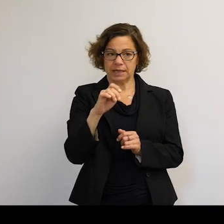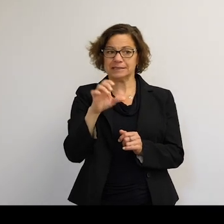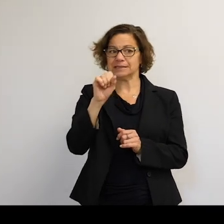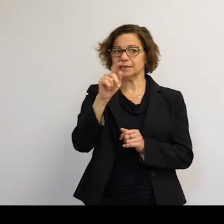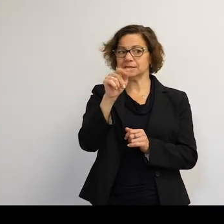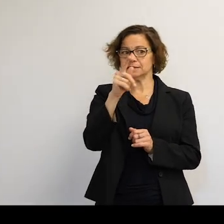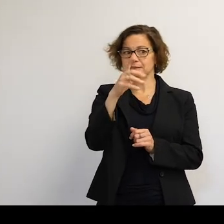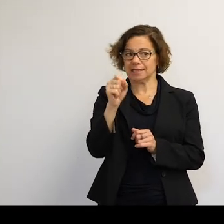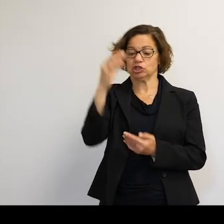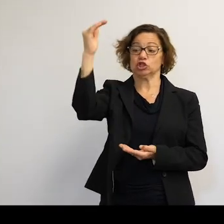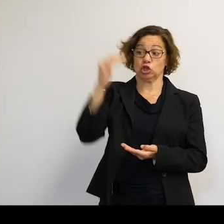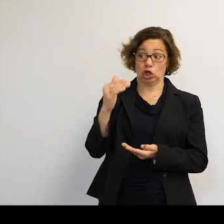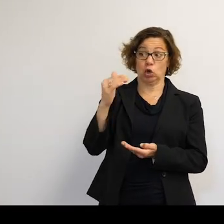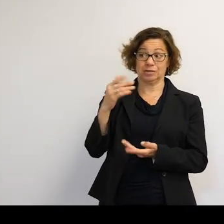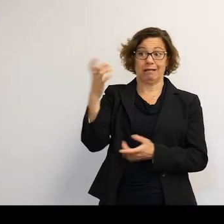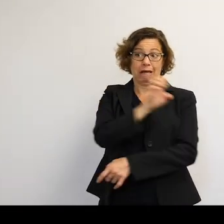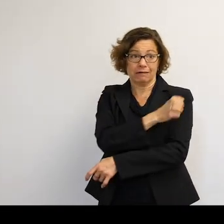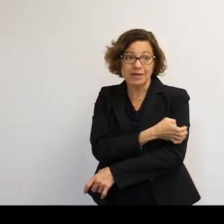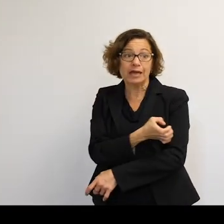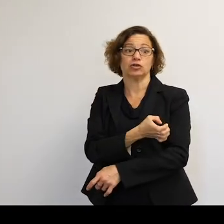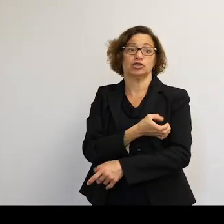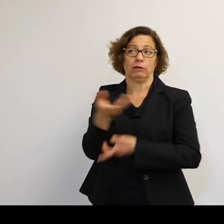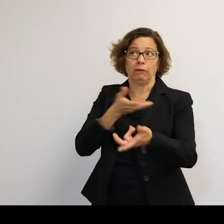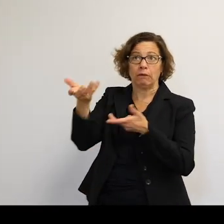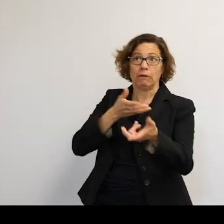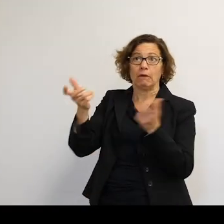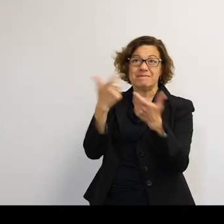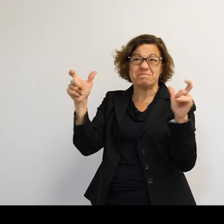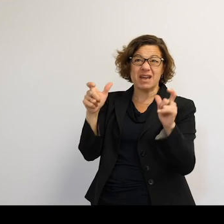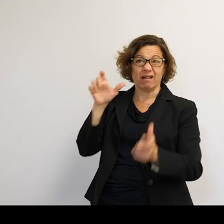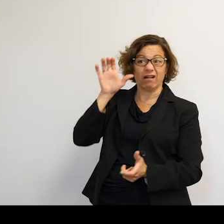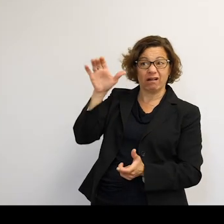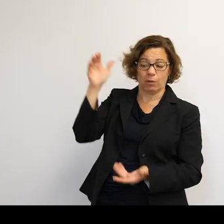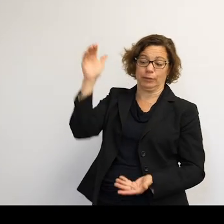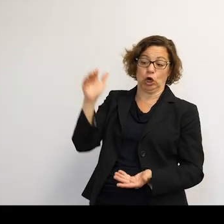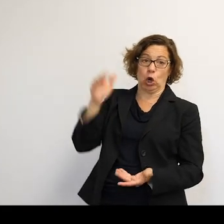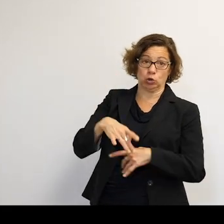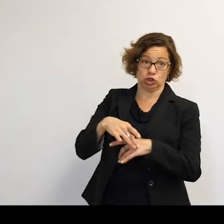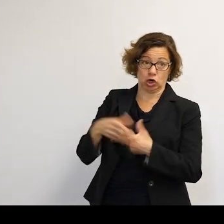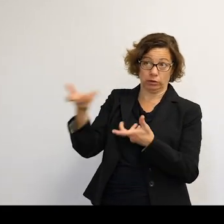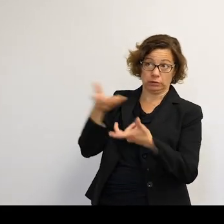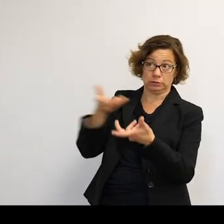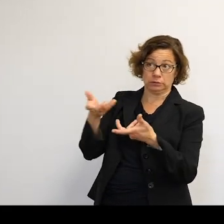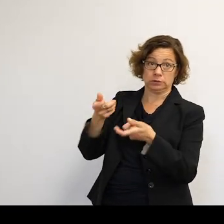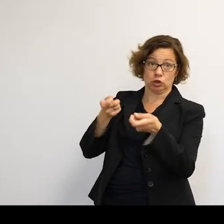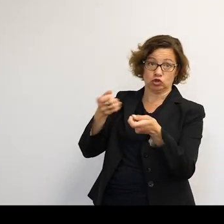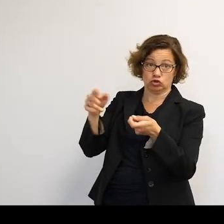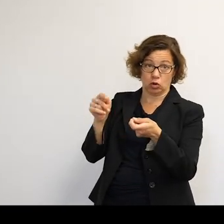of energy and effort to get anything into orbit. And the bigger the thing you want to get into orbit, the closer you want it, basically.